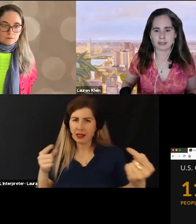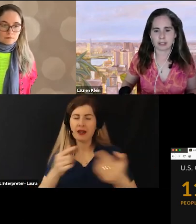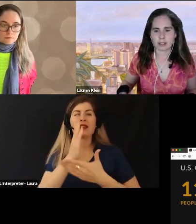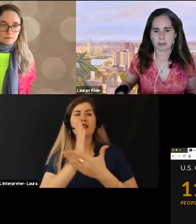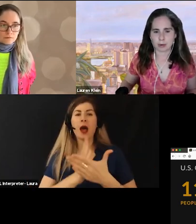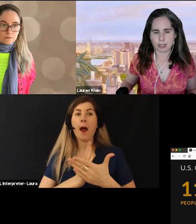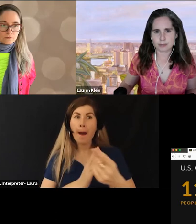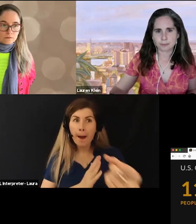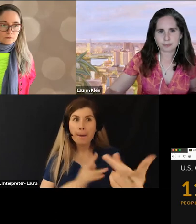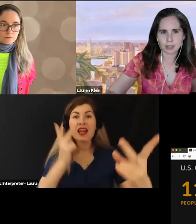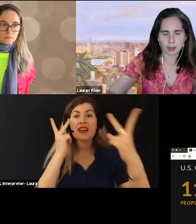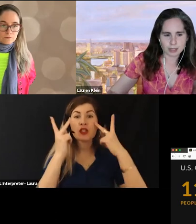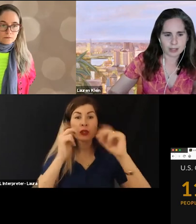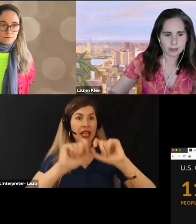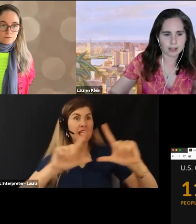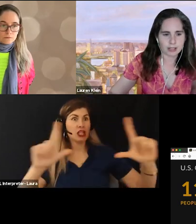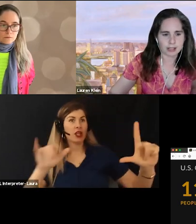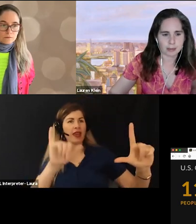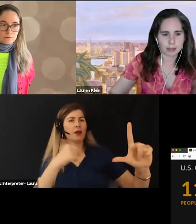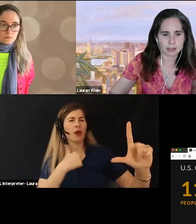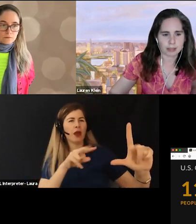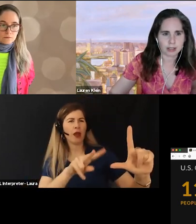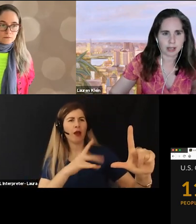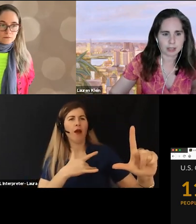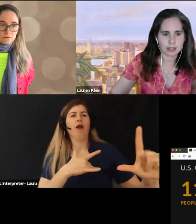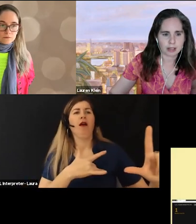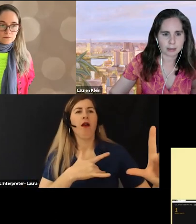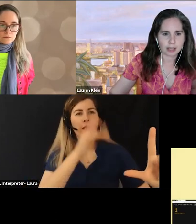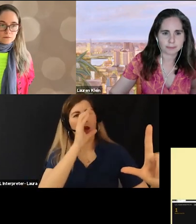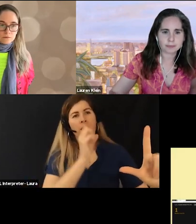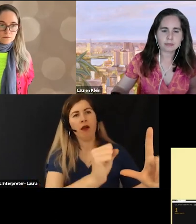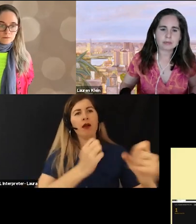emotion. And so that's what this example helps us talk about.